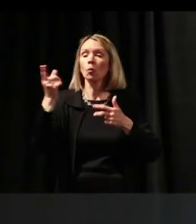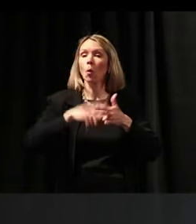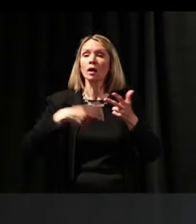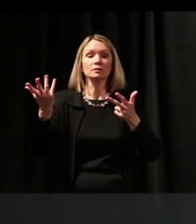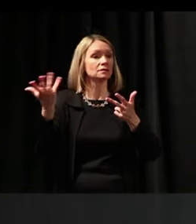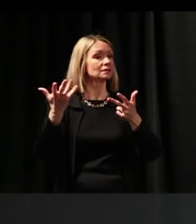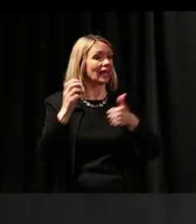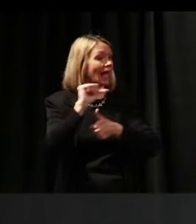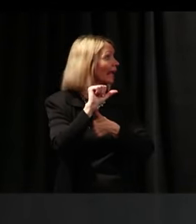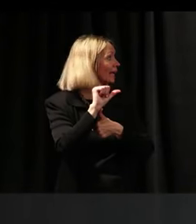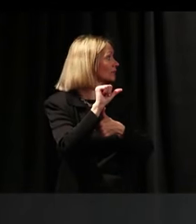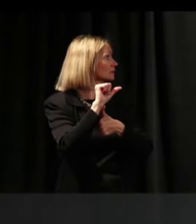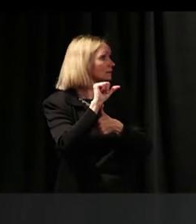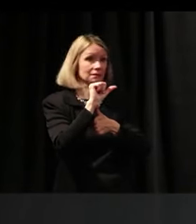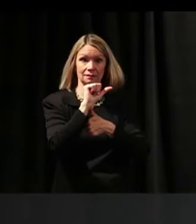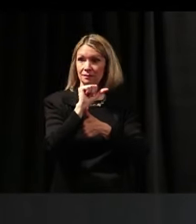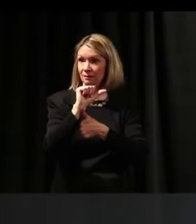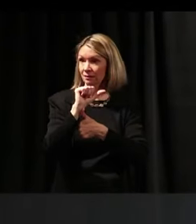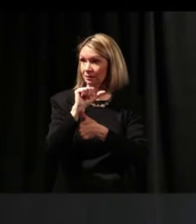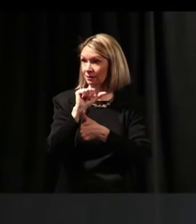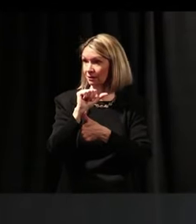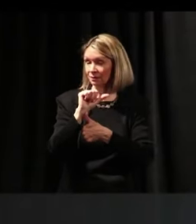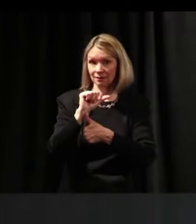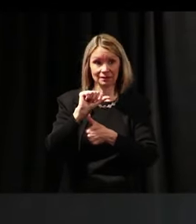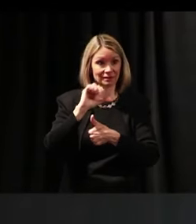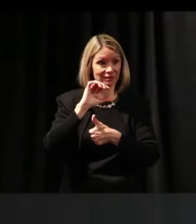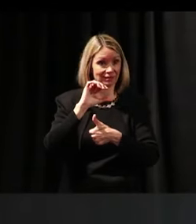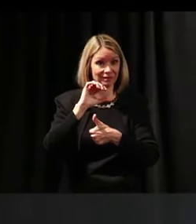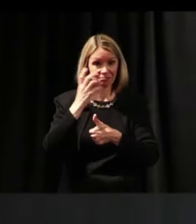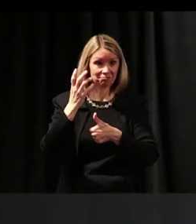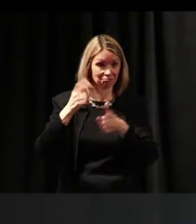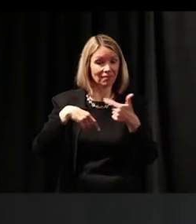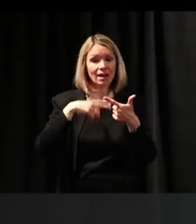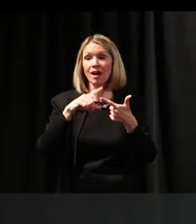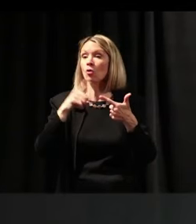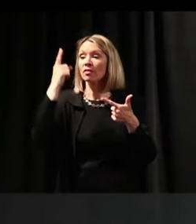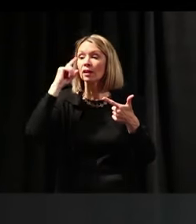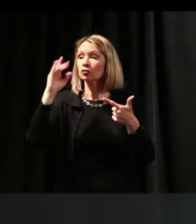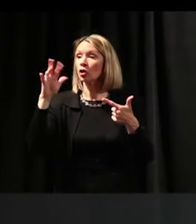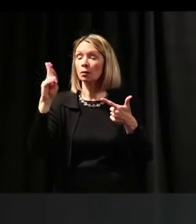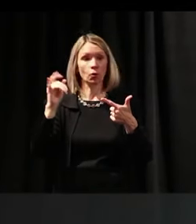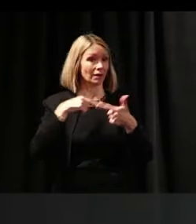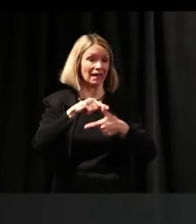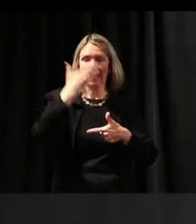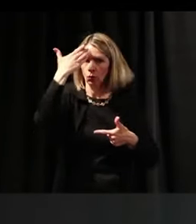You’re all shy. You don't want to be wrong, Right? Okay. Well, I'm not sure I know either.